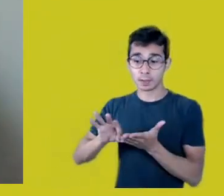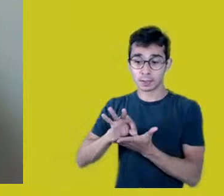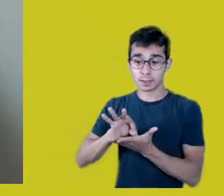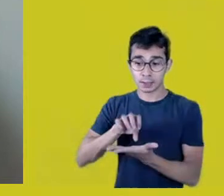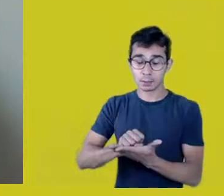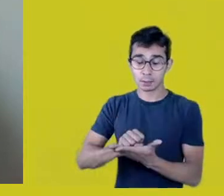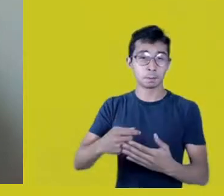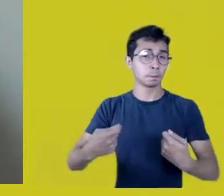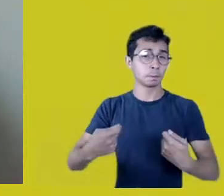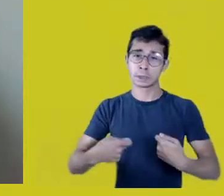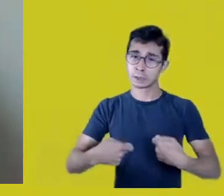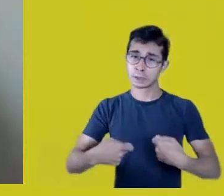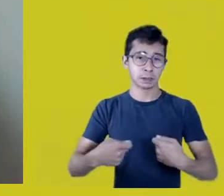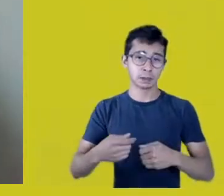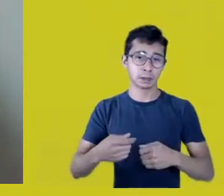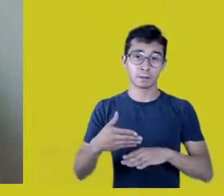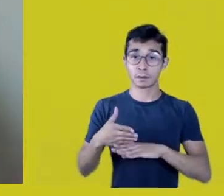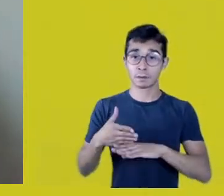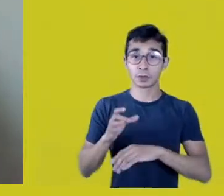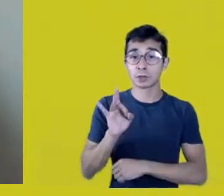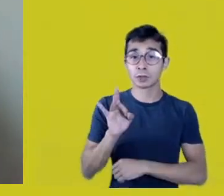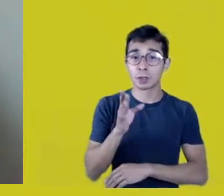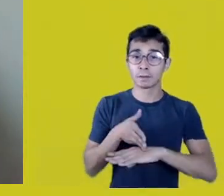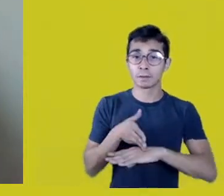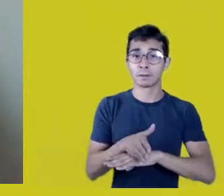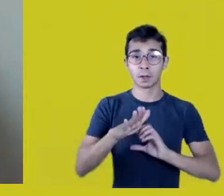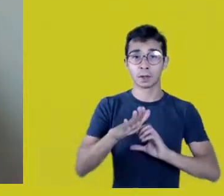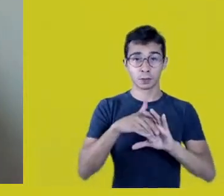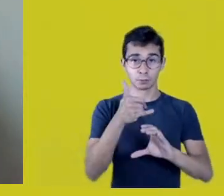visit our channel and follow our meetings